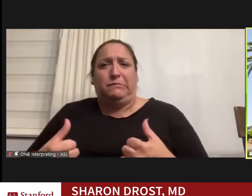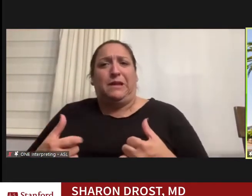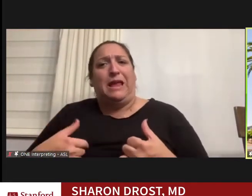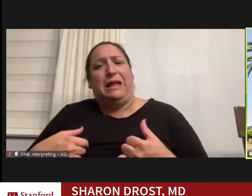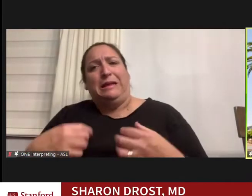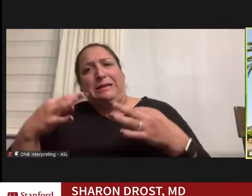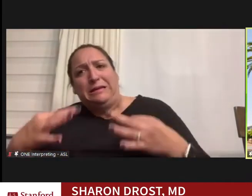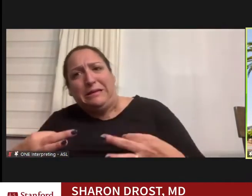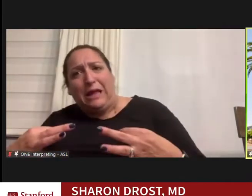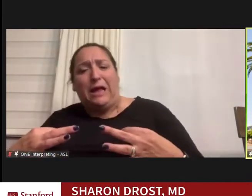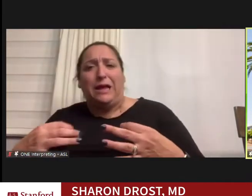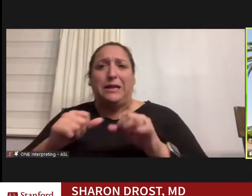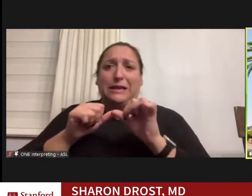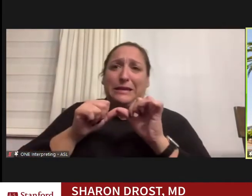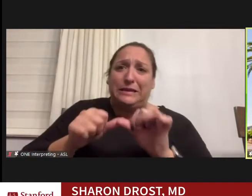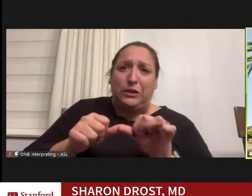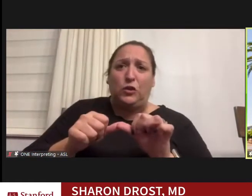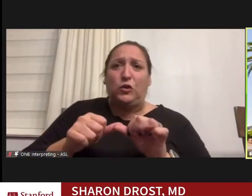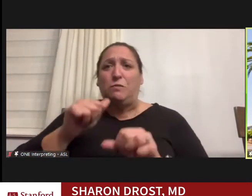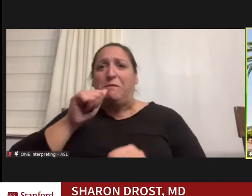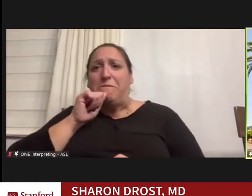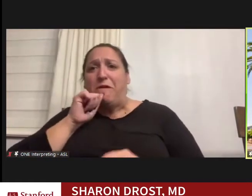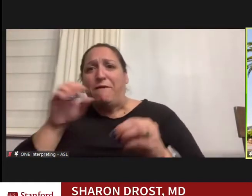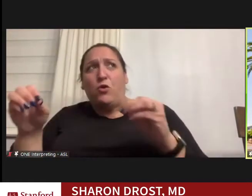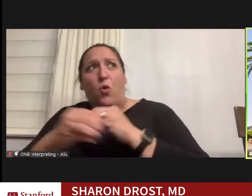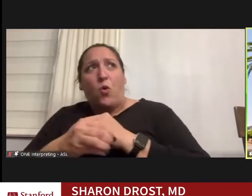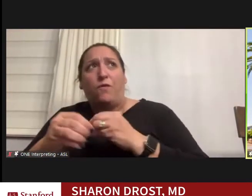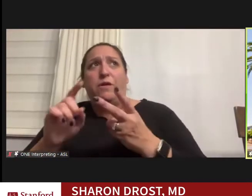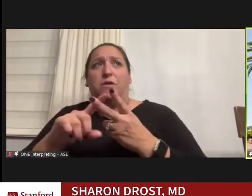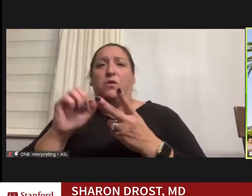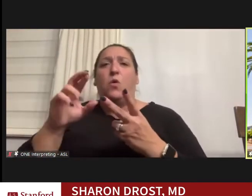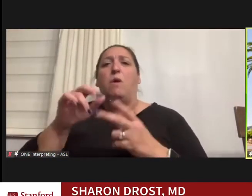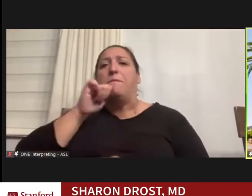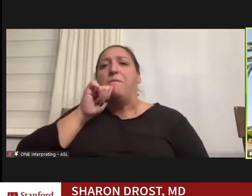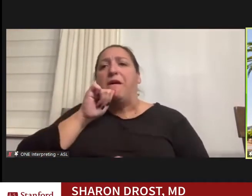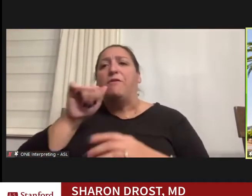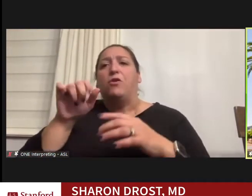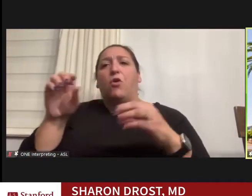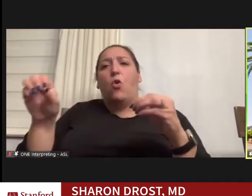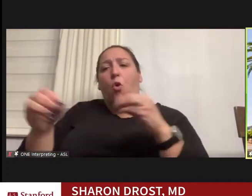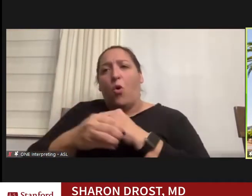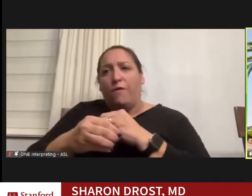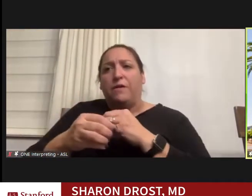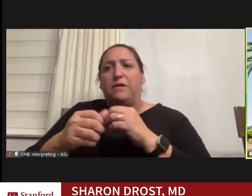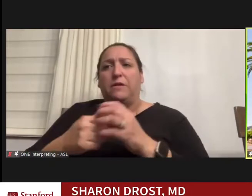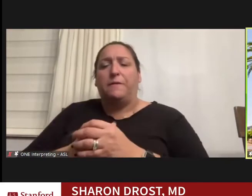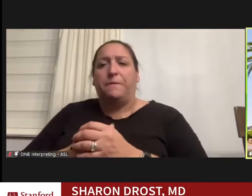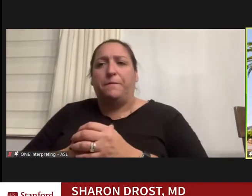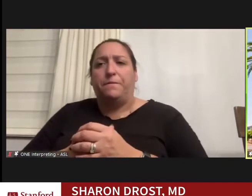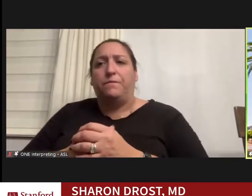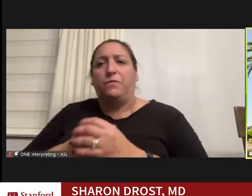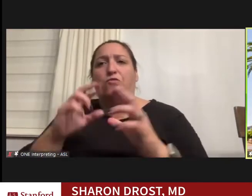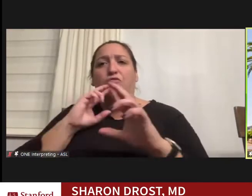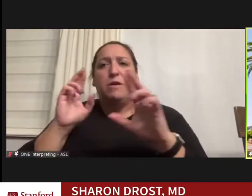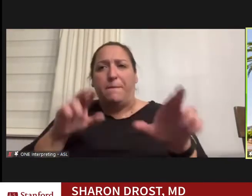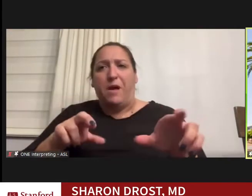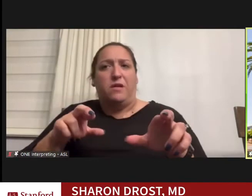going to continue my private practice trigger my private practice, I am responsible not just for